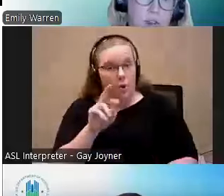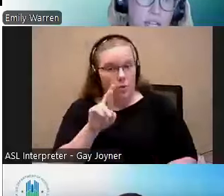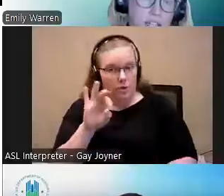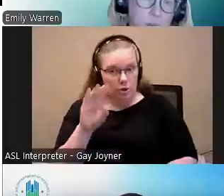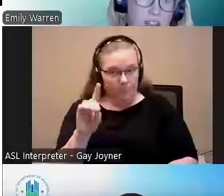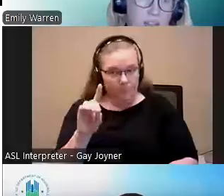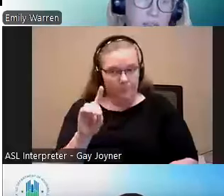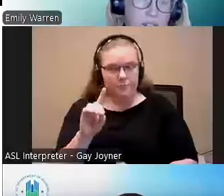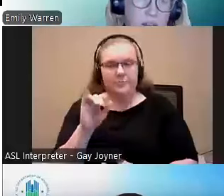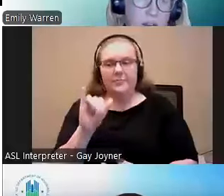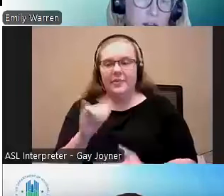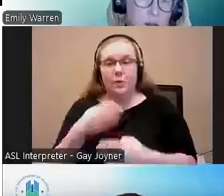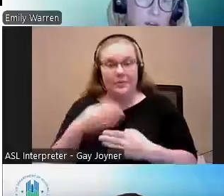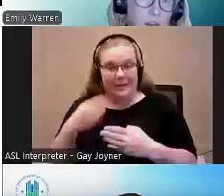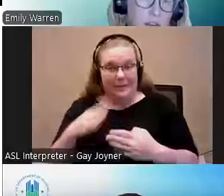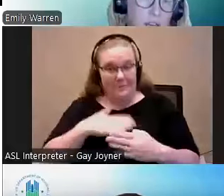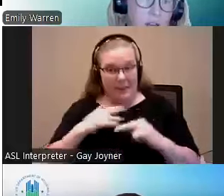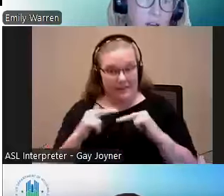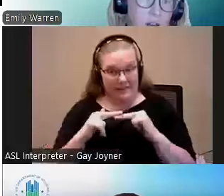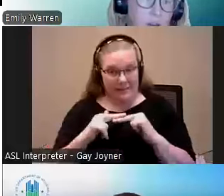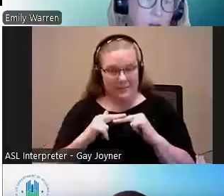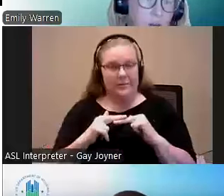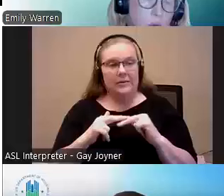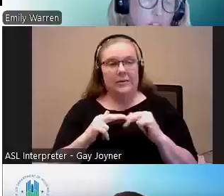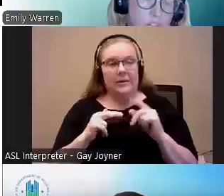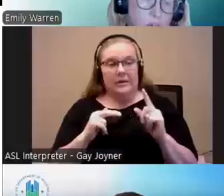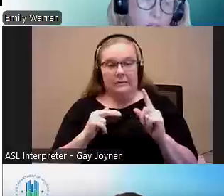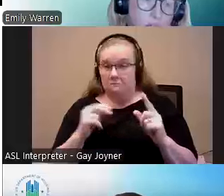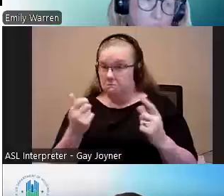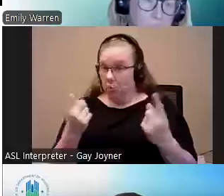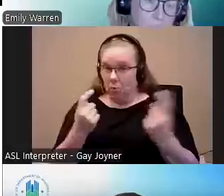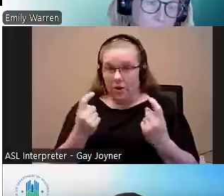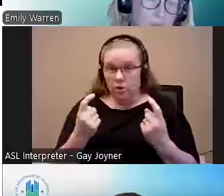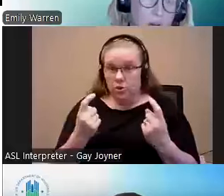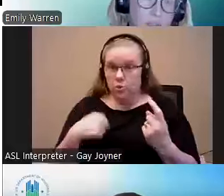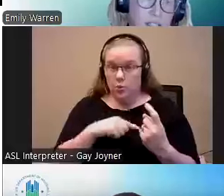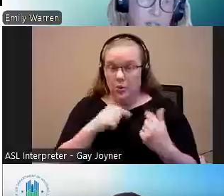the end of my slides. If there are any questions we do not get to today, you can always send them